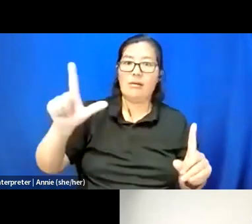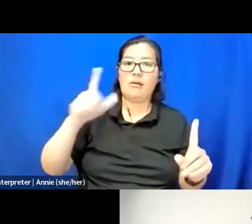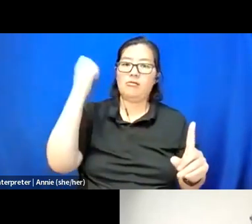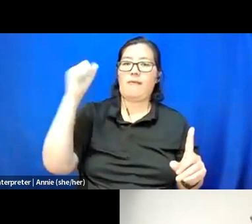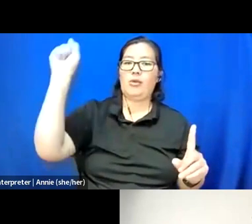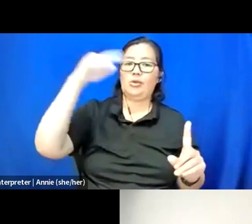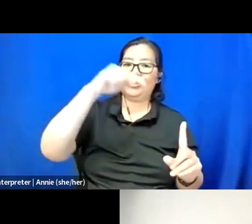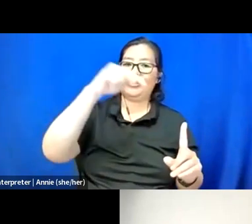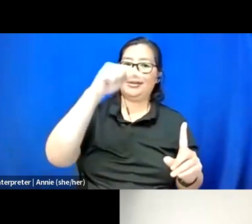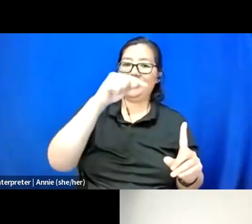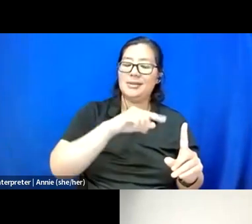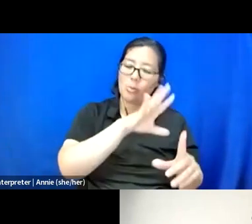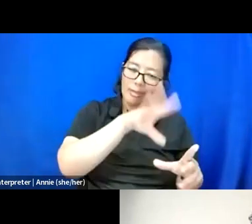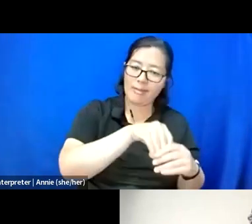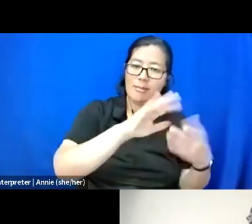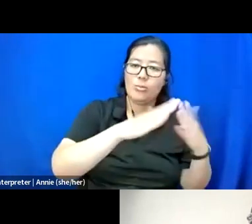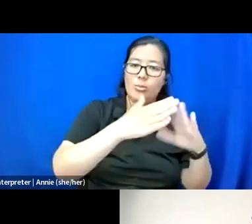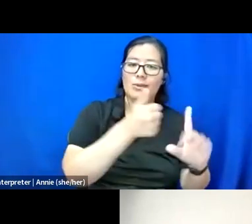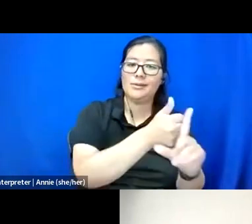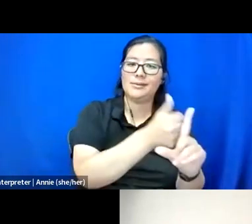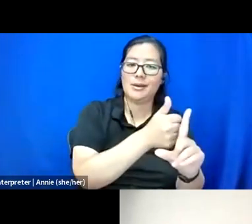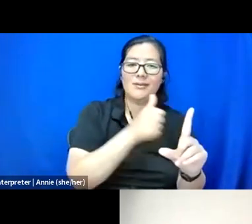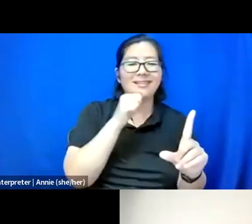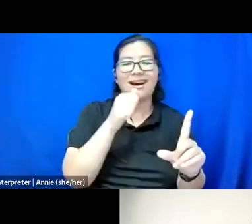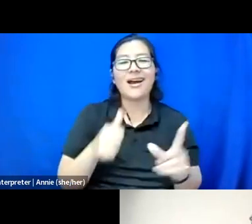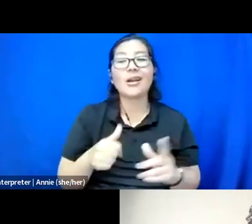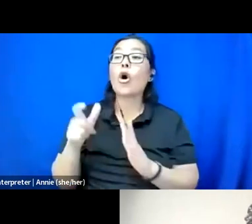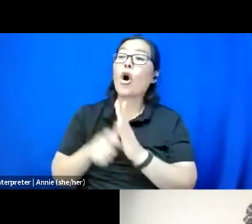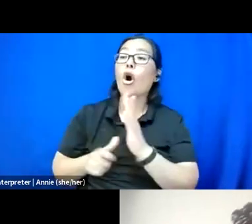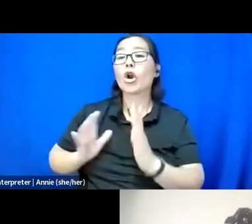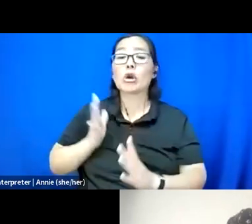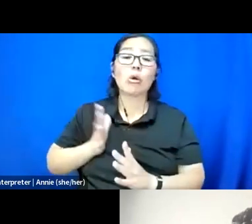It's within the community itself versus, like, an article or a book.